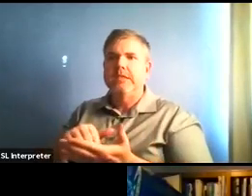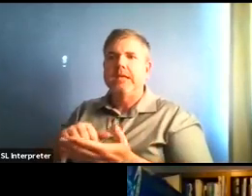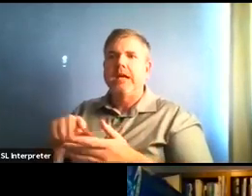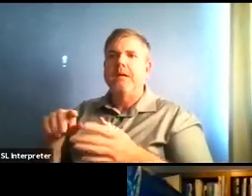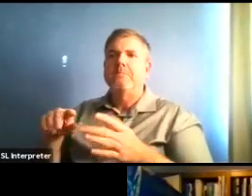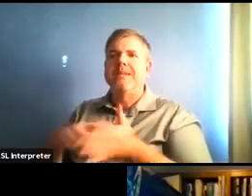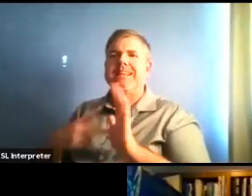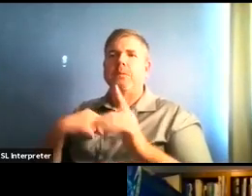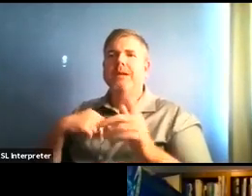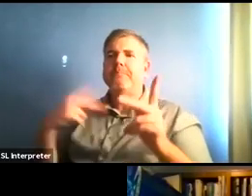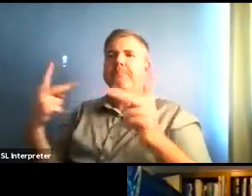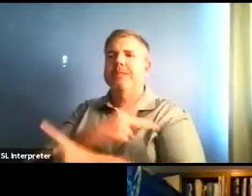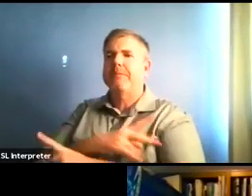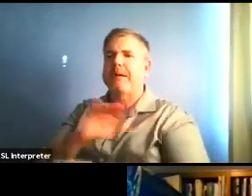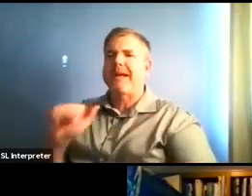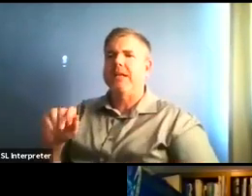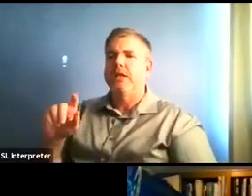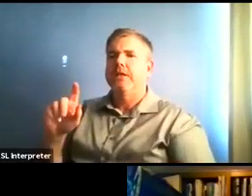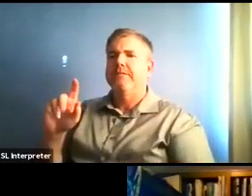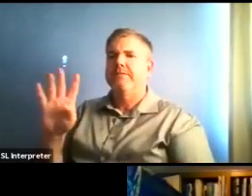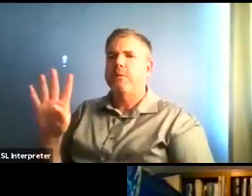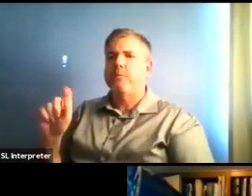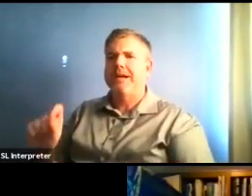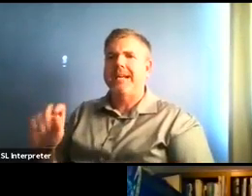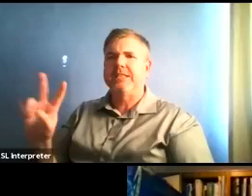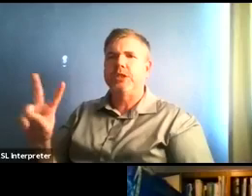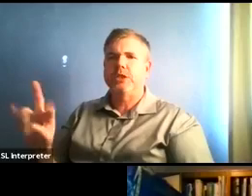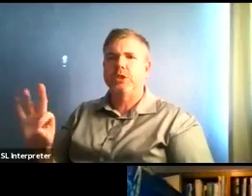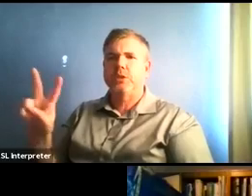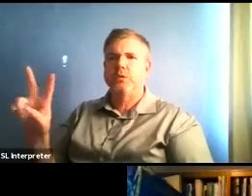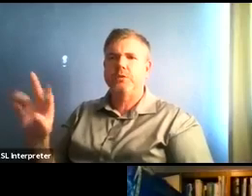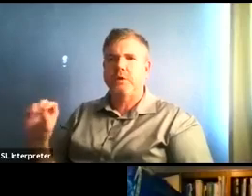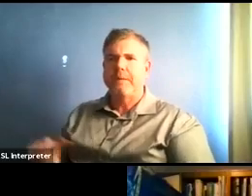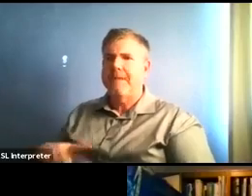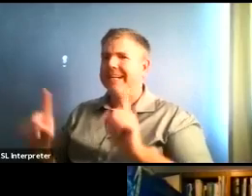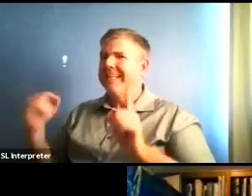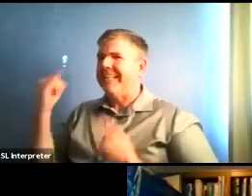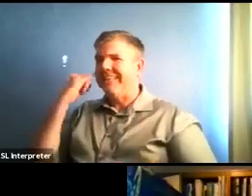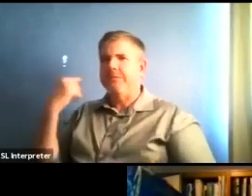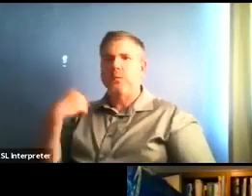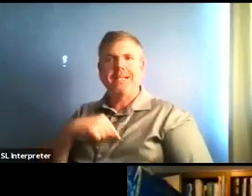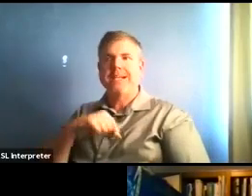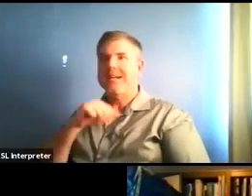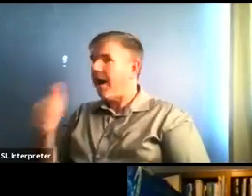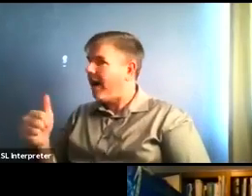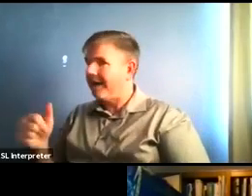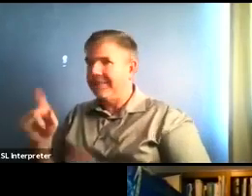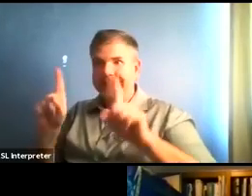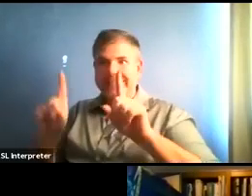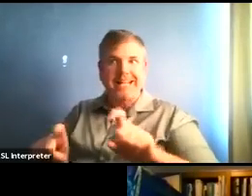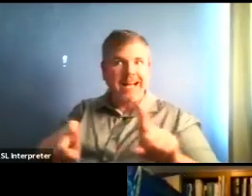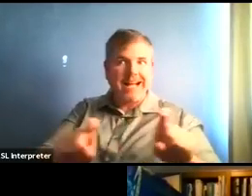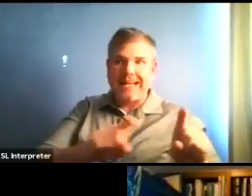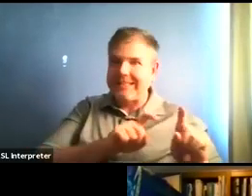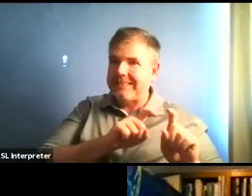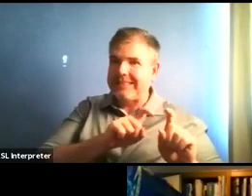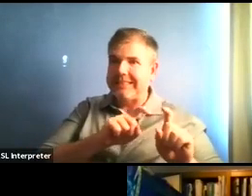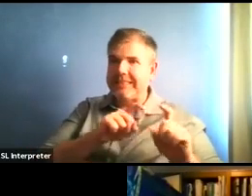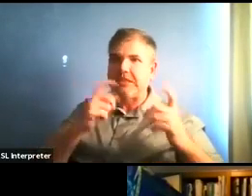Say, for example, we're under our testing target instead of testing one hundred and fifty doing 150 tests per day per hundred